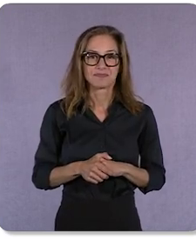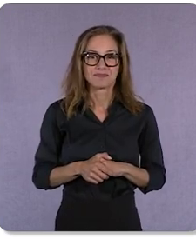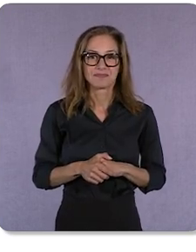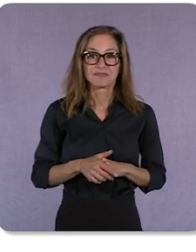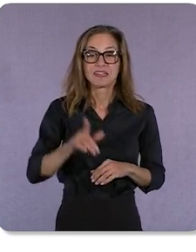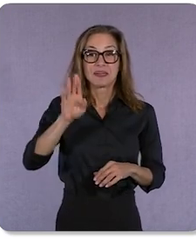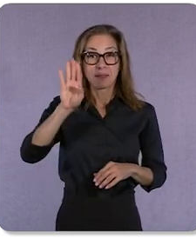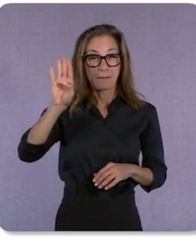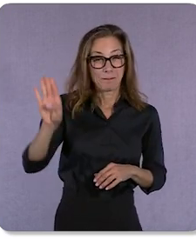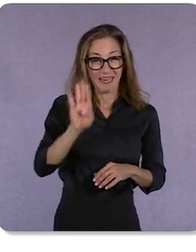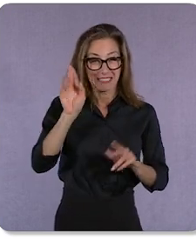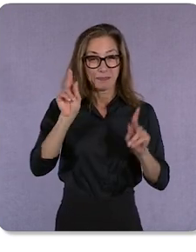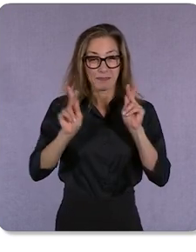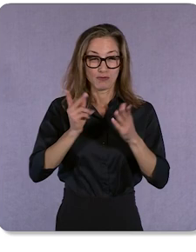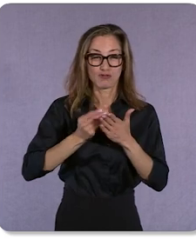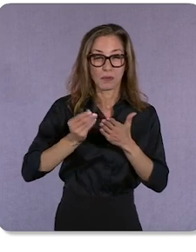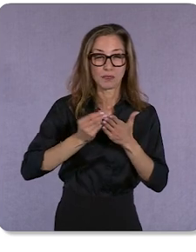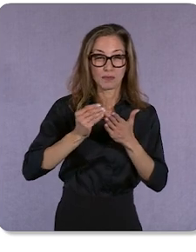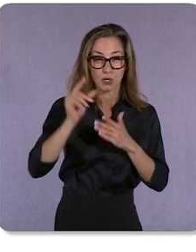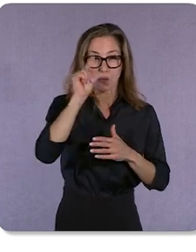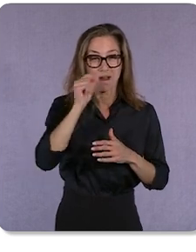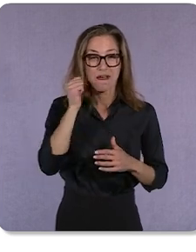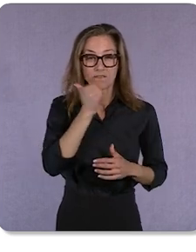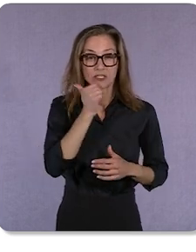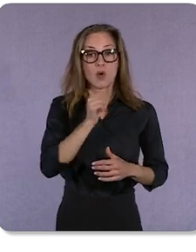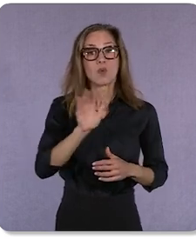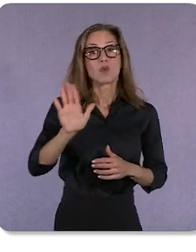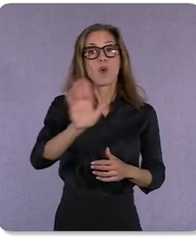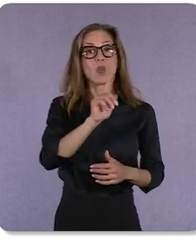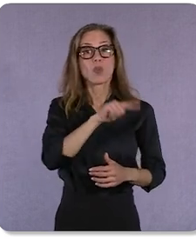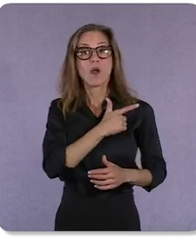Google everyday — your loyalty program being front and center is epic.